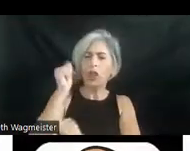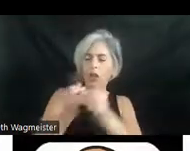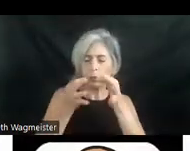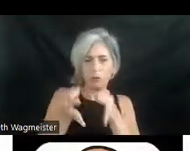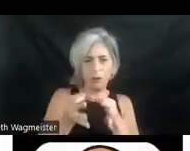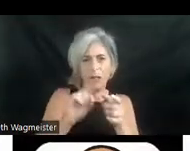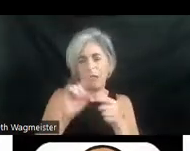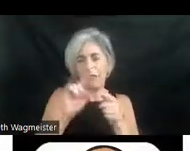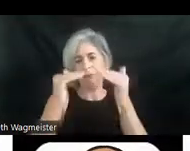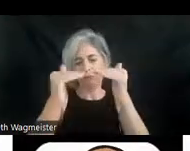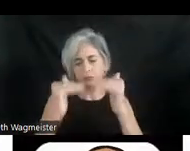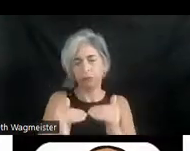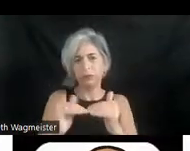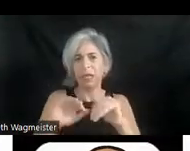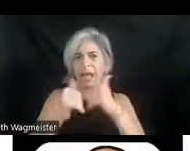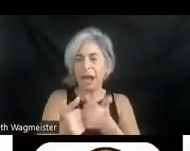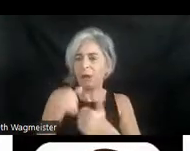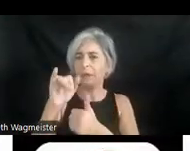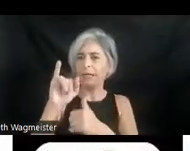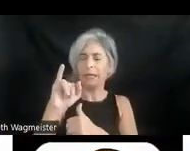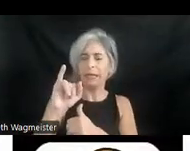move into how it can be an aesthetic innovation as well.